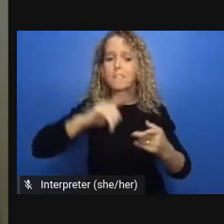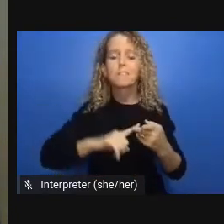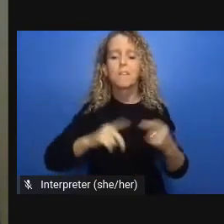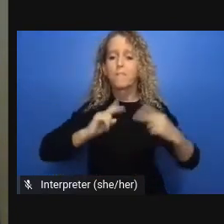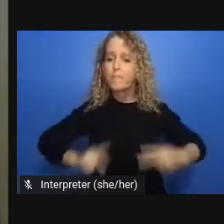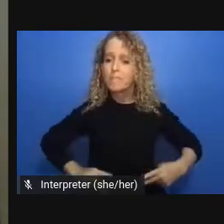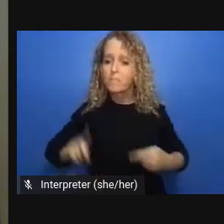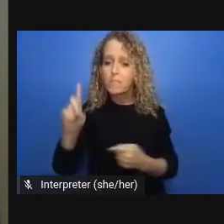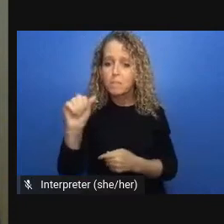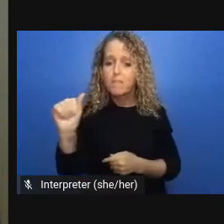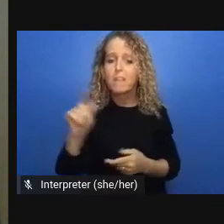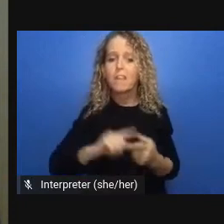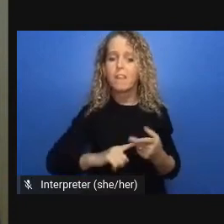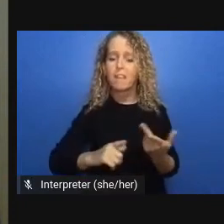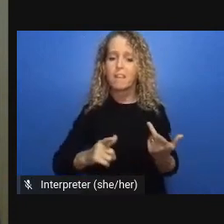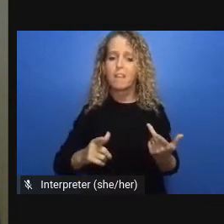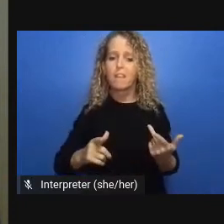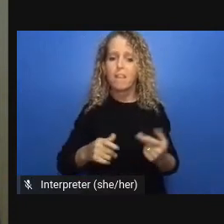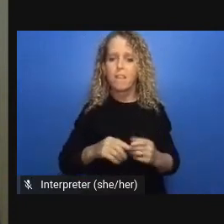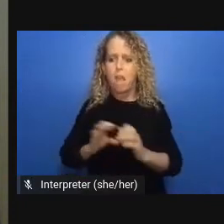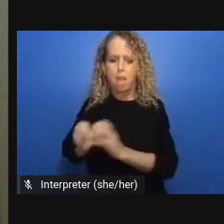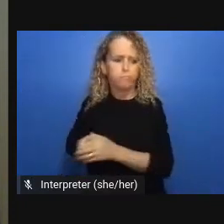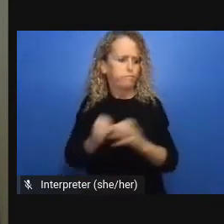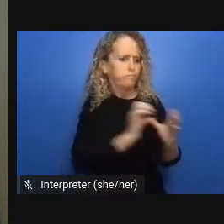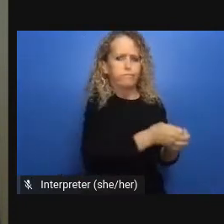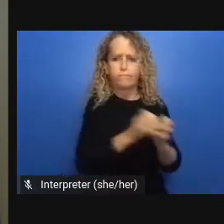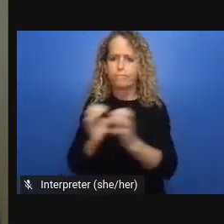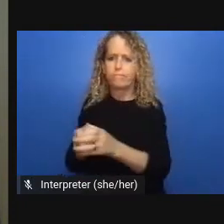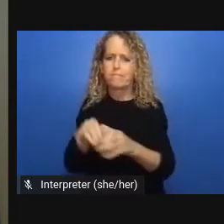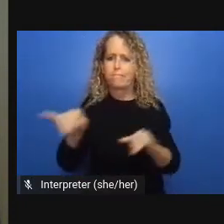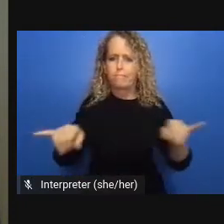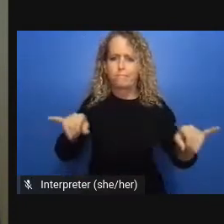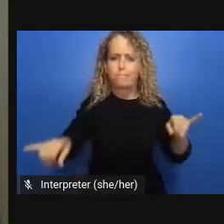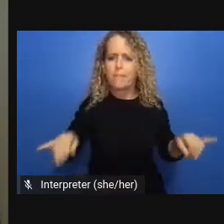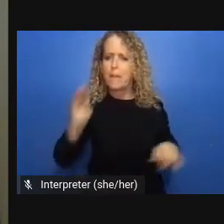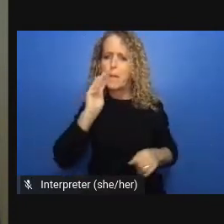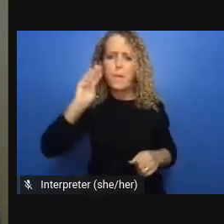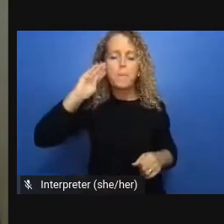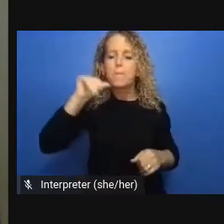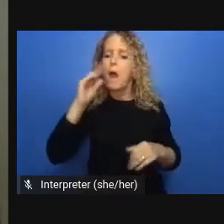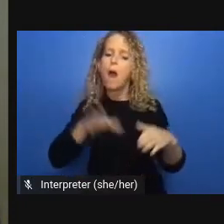really important to address disparity and lack of access outside the pandemic as well so that